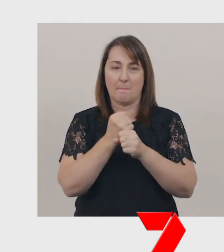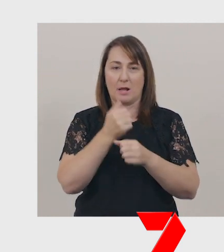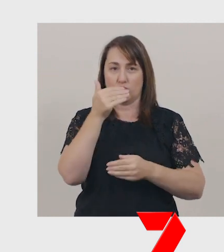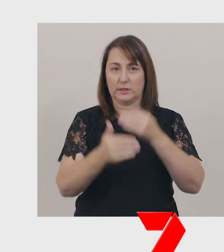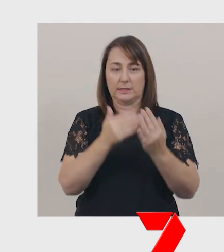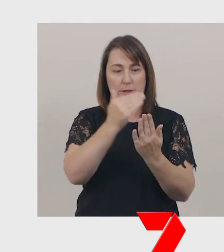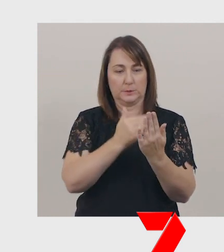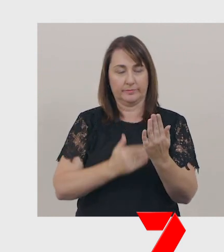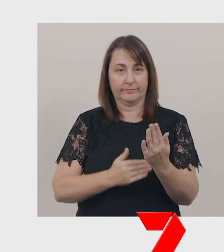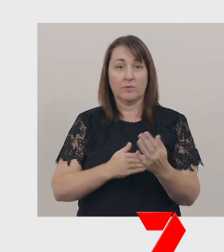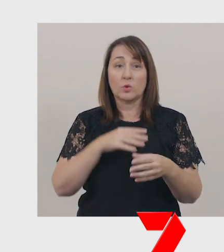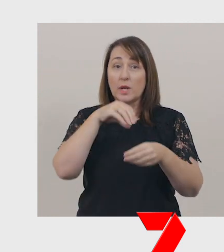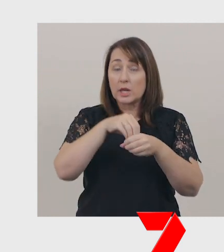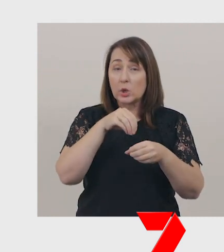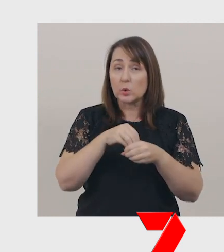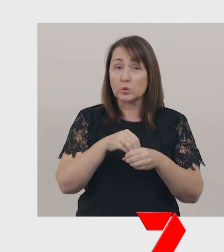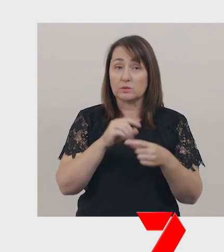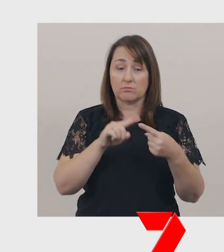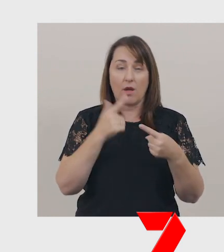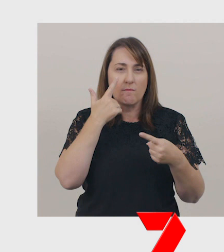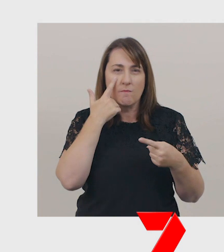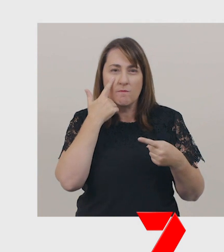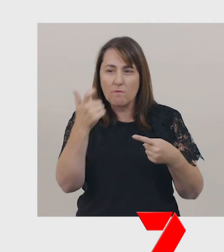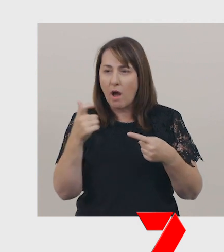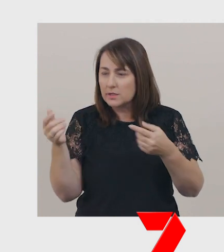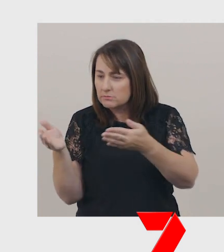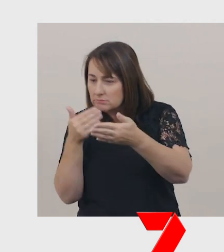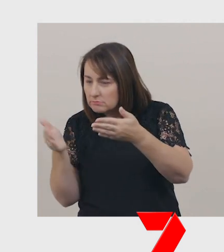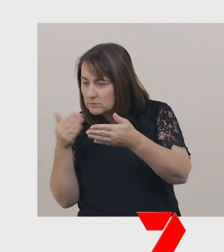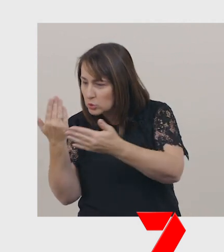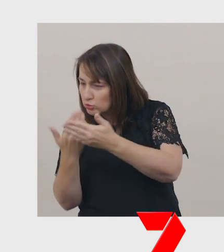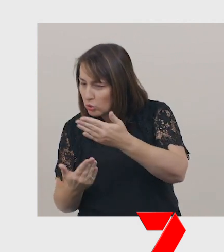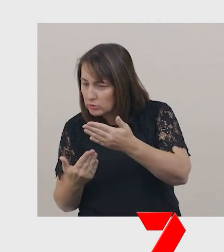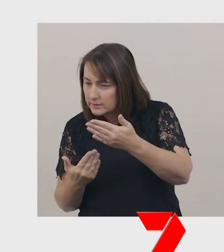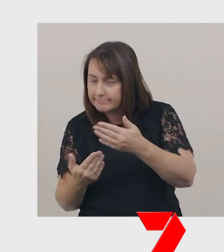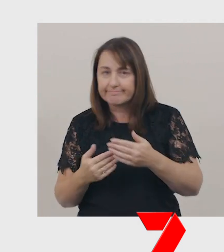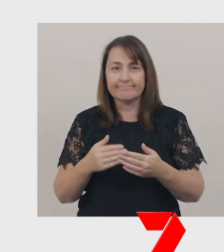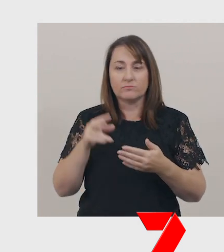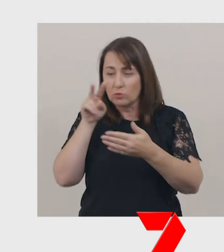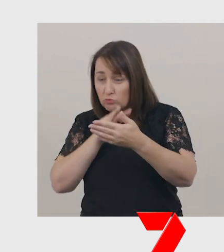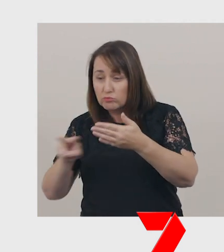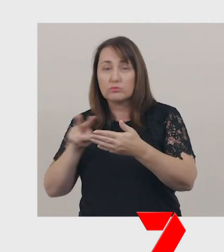It includes finding the pages from the story, re-reading the information,